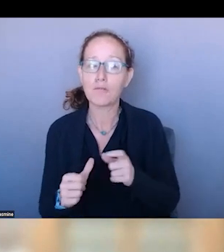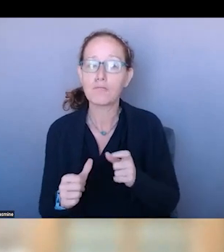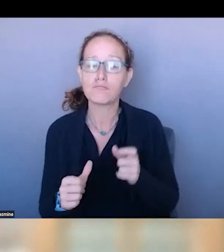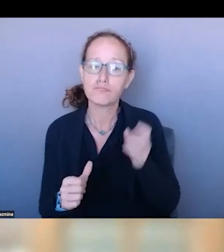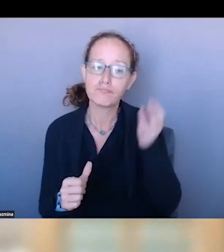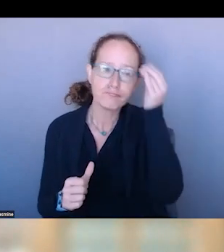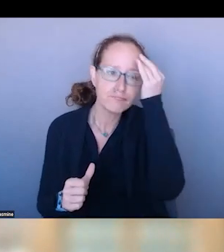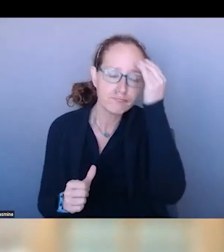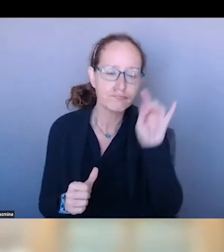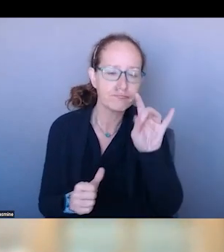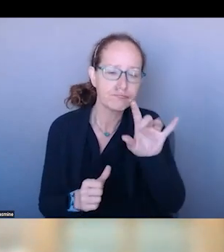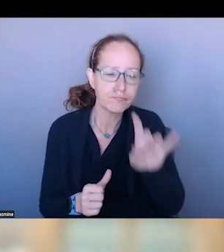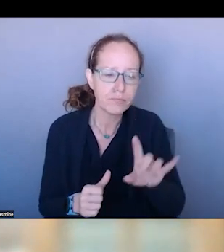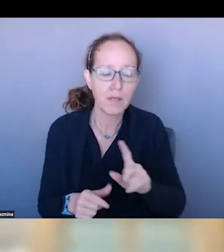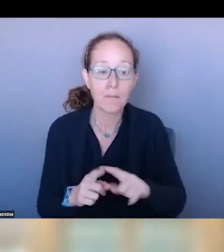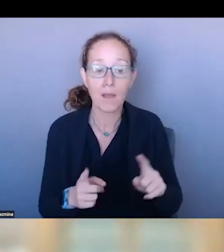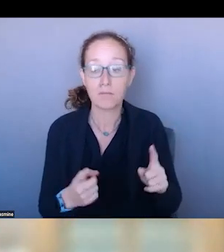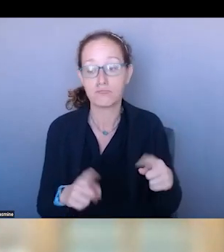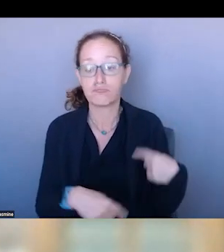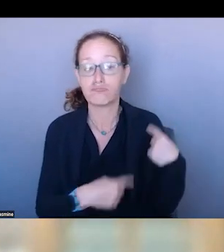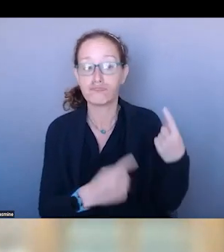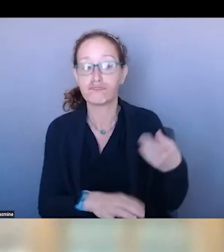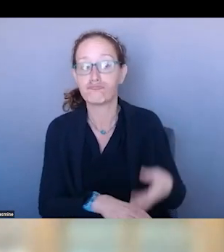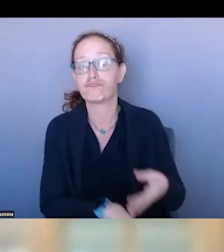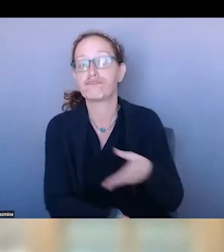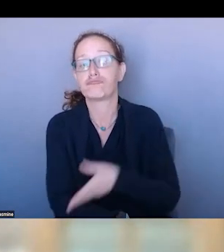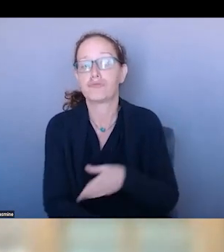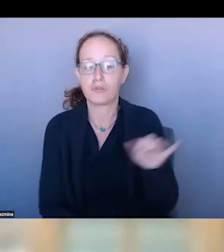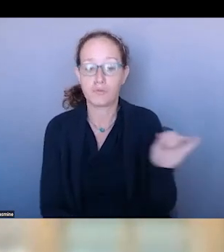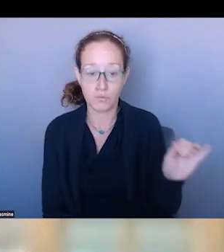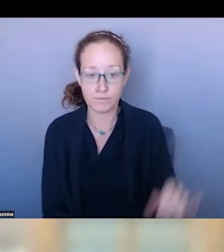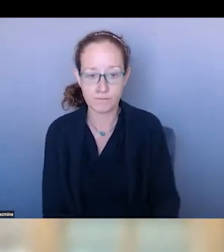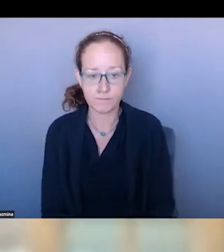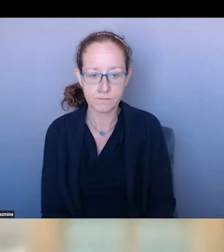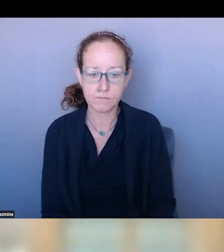BUT WE HAVE COME A LONG WAY. >>: ONE FOLLOWUP QUESTION.